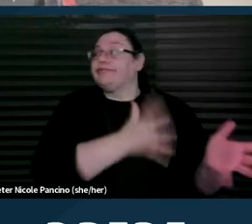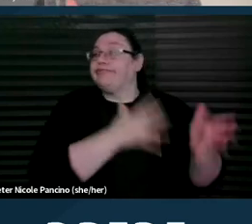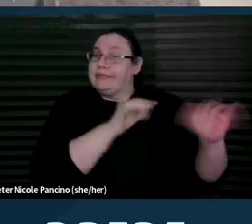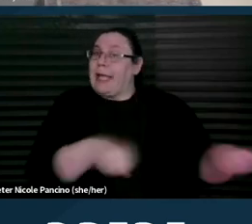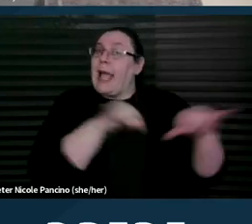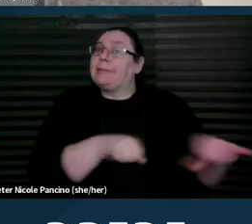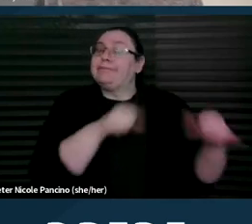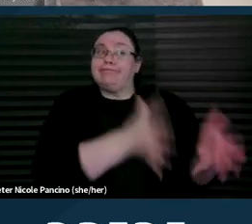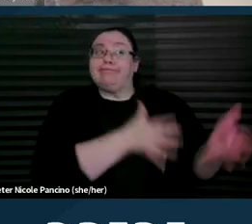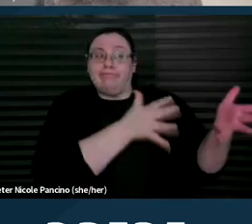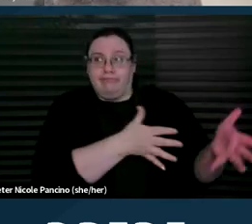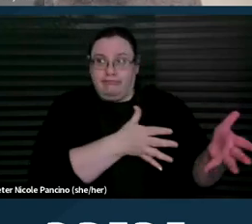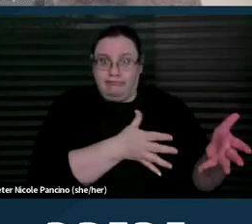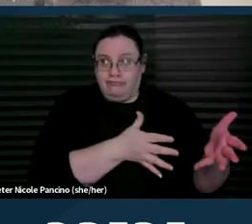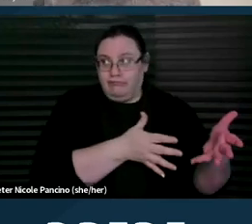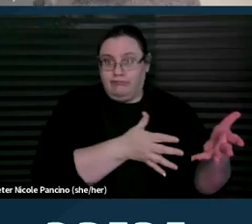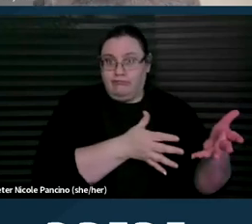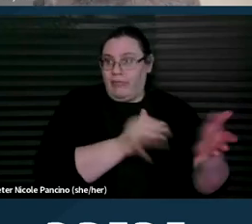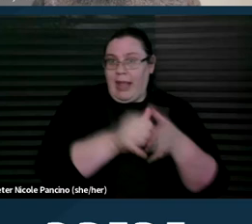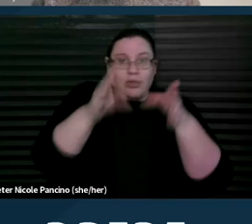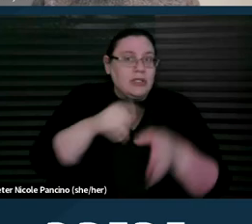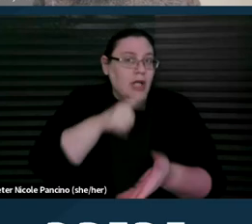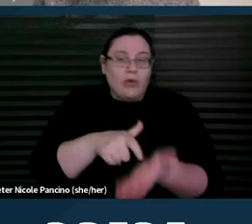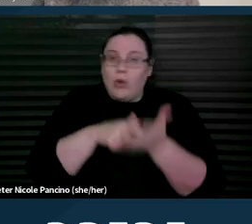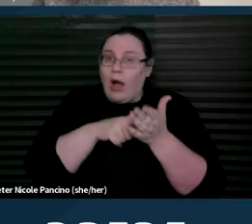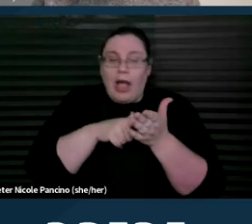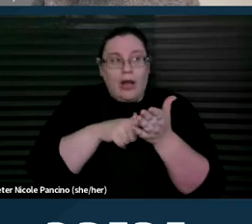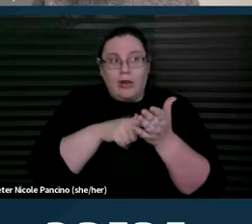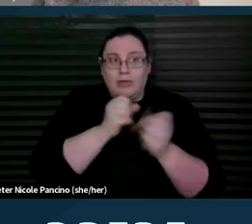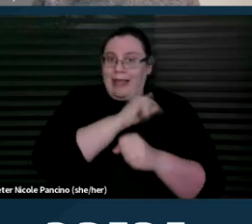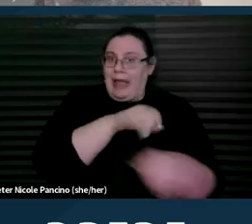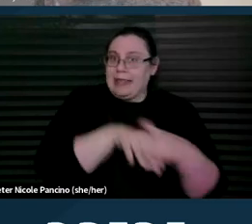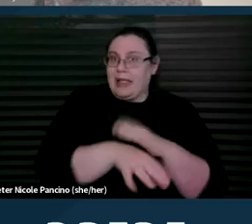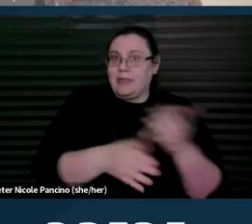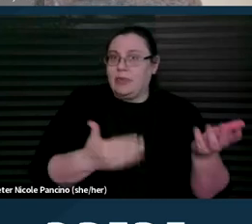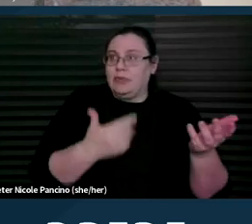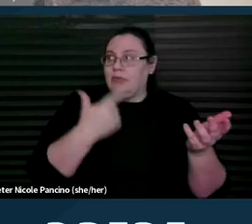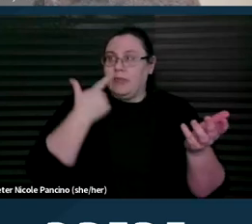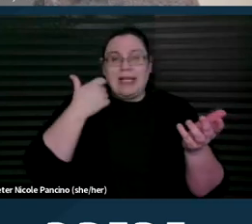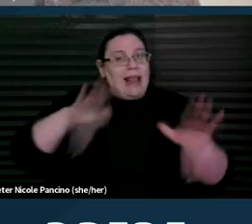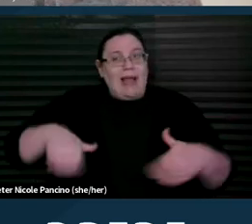then they're not required to have it be accessible because they haven't acquired a new piece yet.